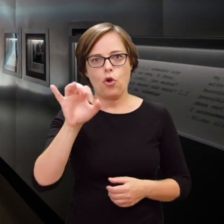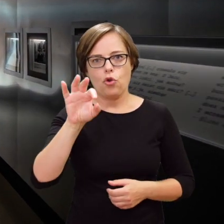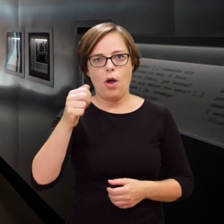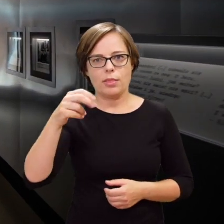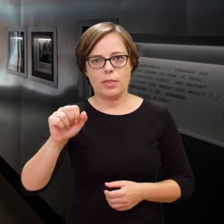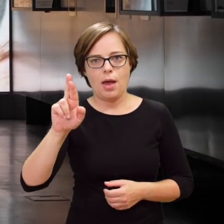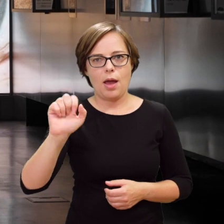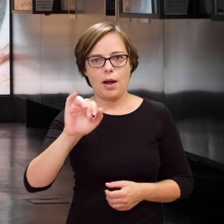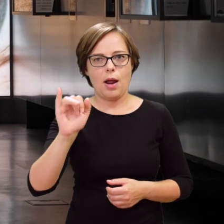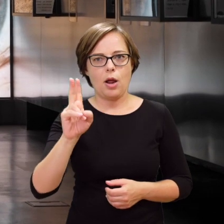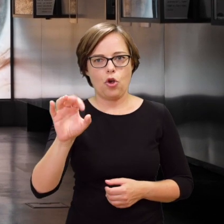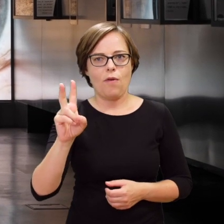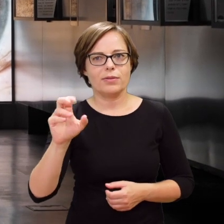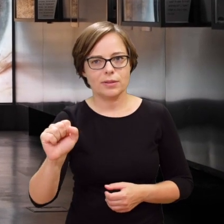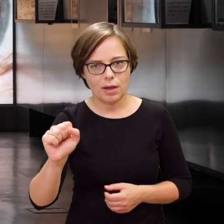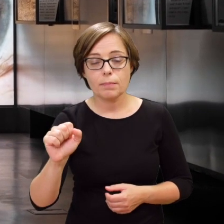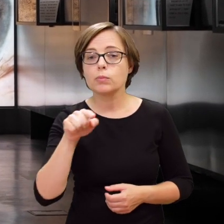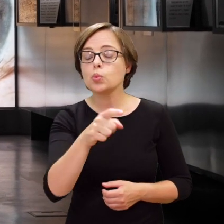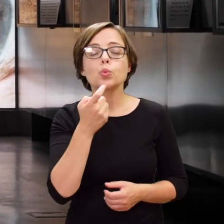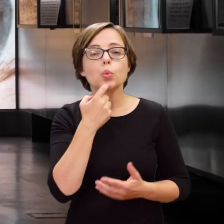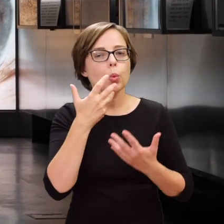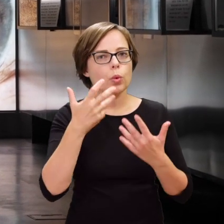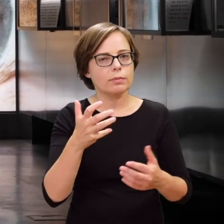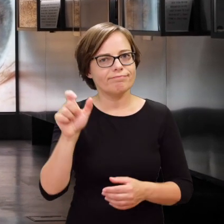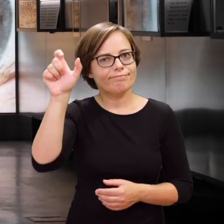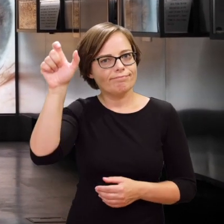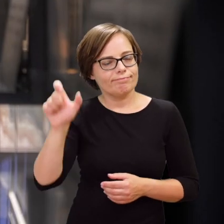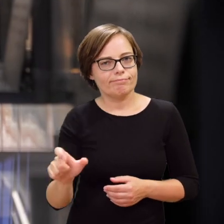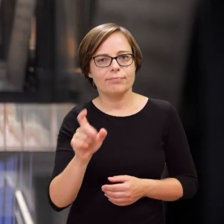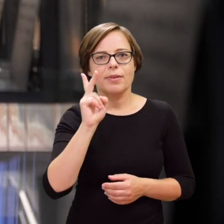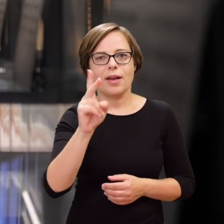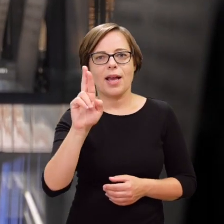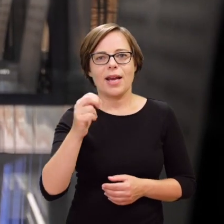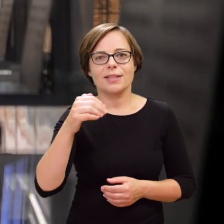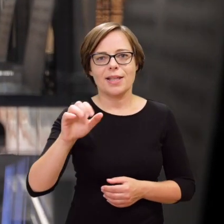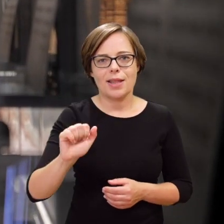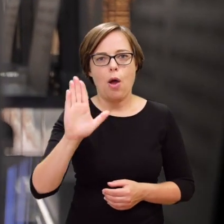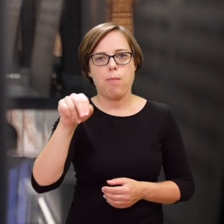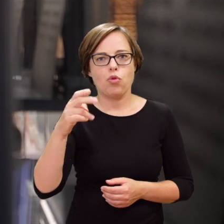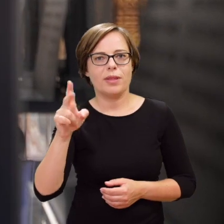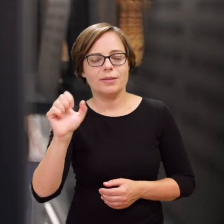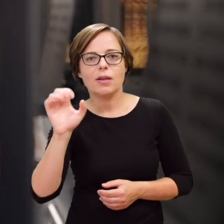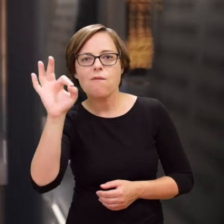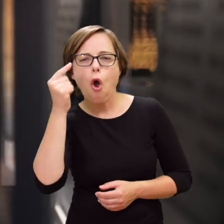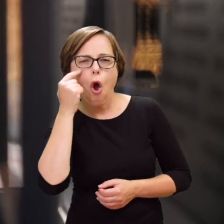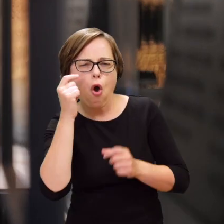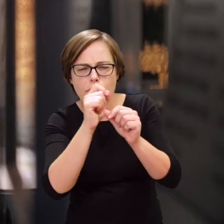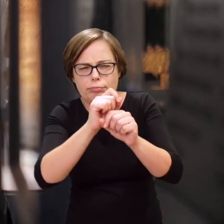Joanna Rajkowska, which is a blown-up photo of the eye of Krystyna Budnicka,